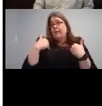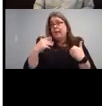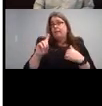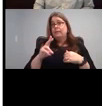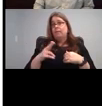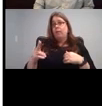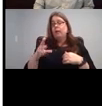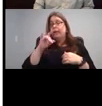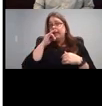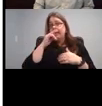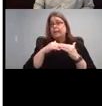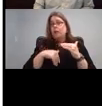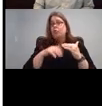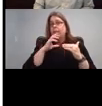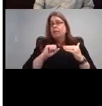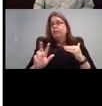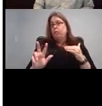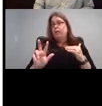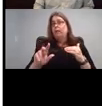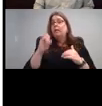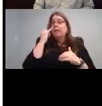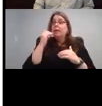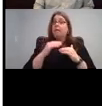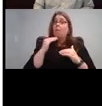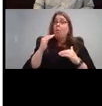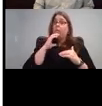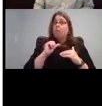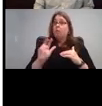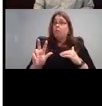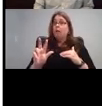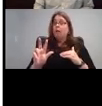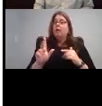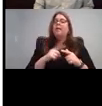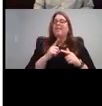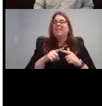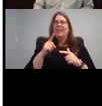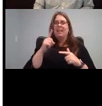If your child is over three, you have to pay for it.